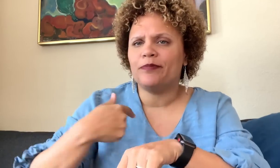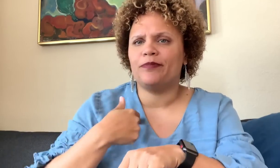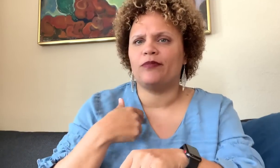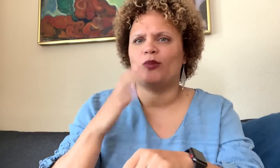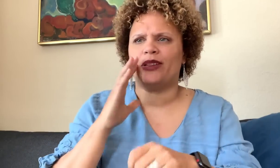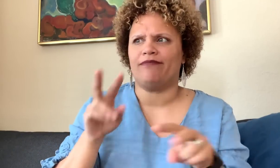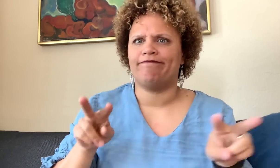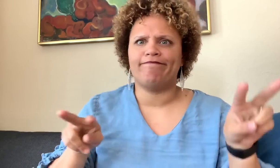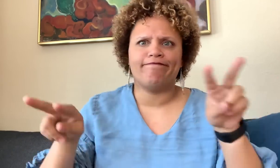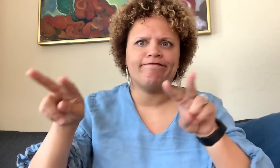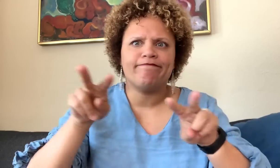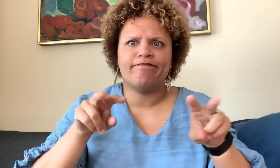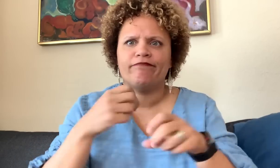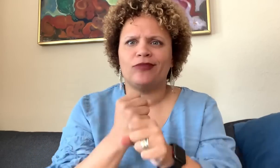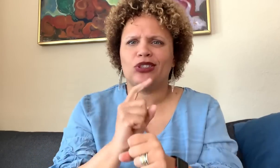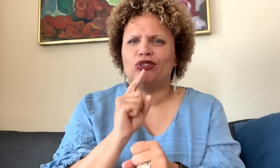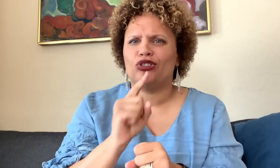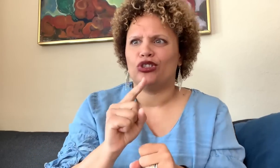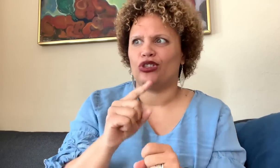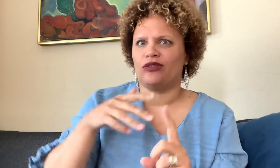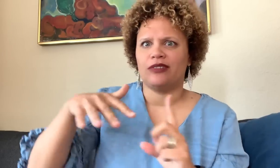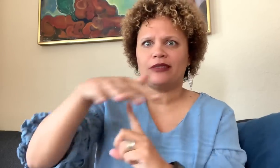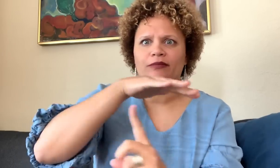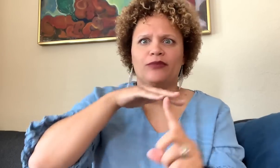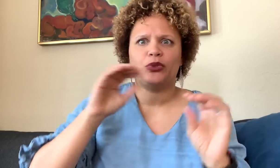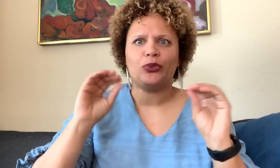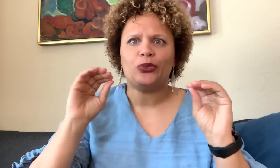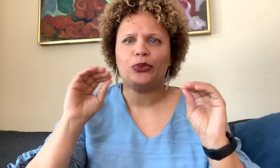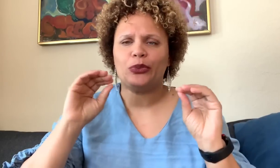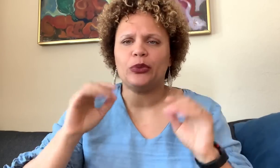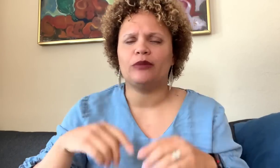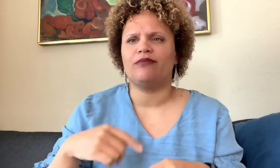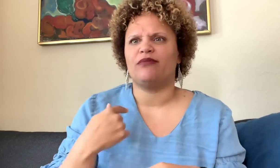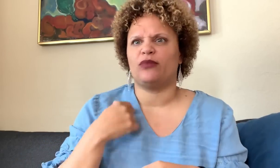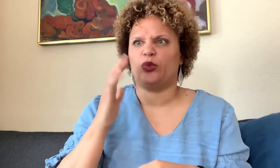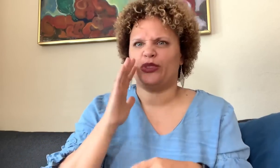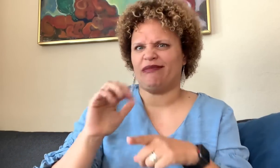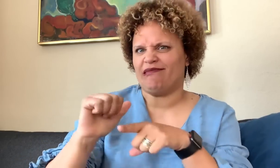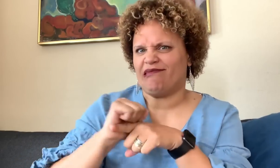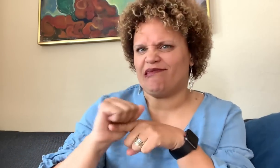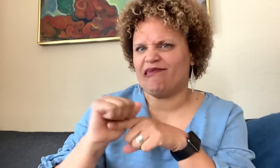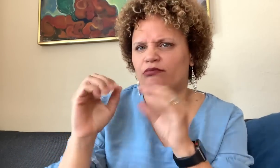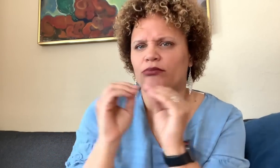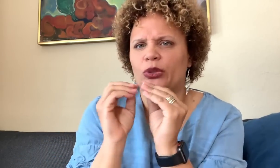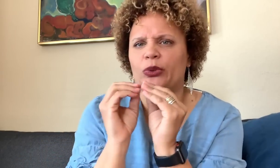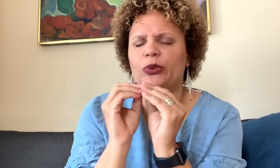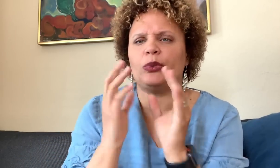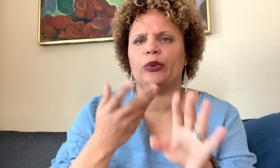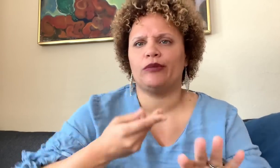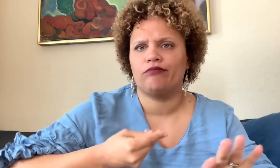Then commit to practice, to be mindful of your surroundings as not to cause harm again.